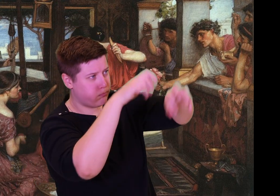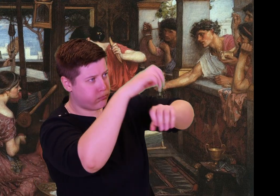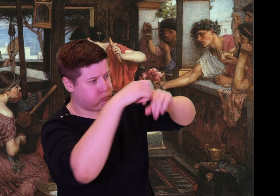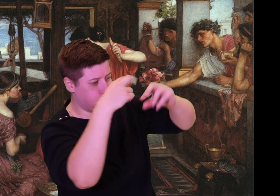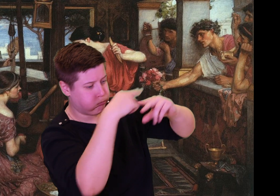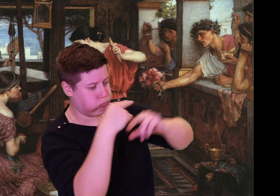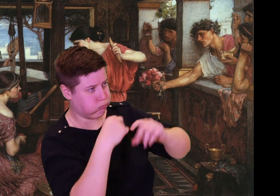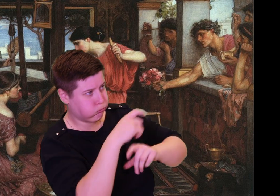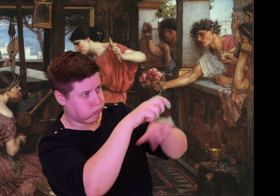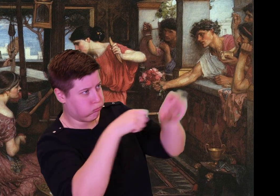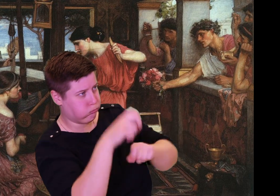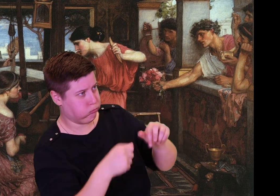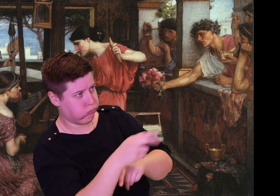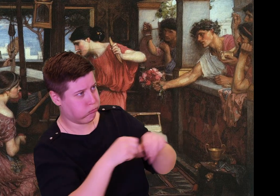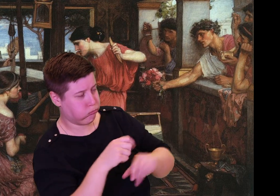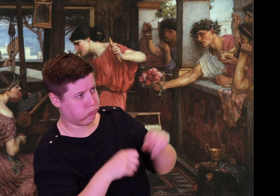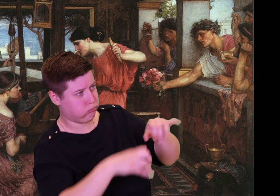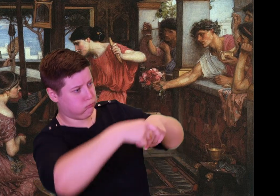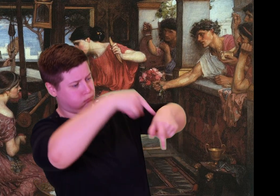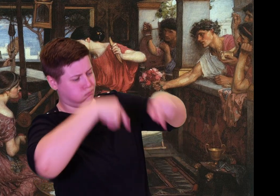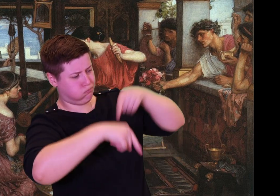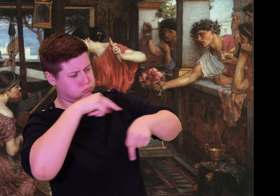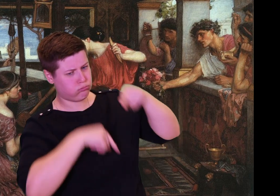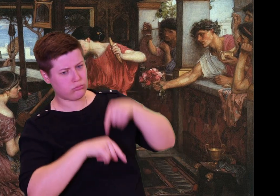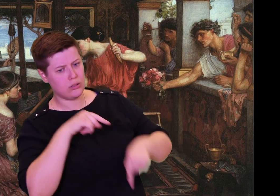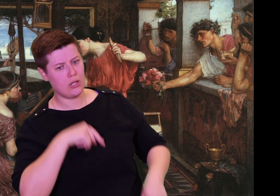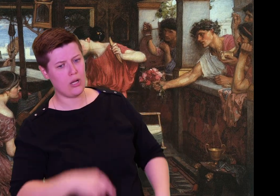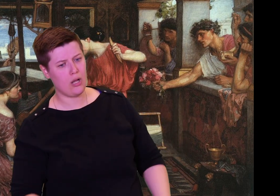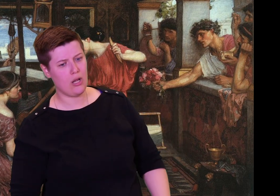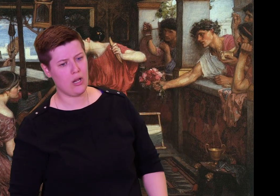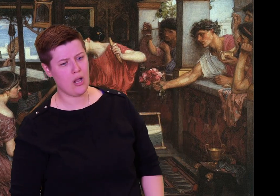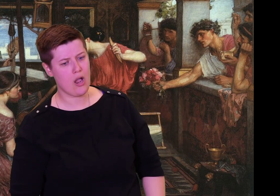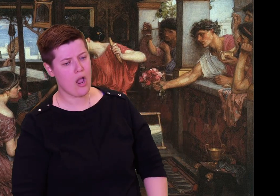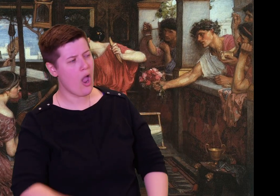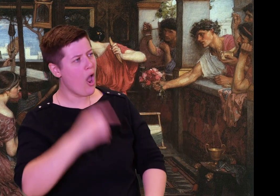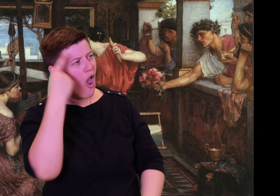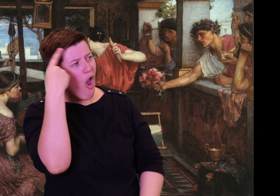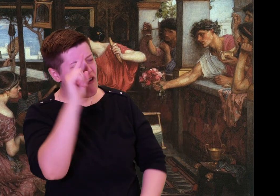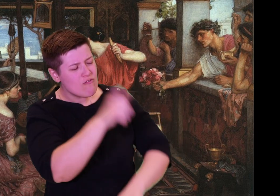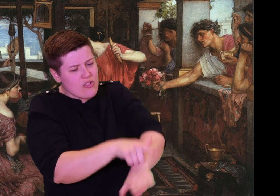But when the fourth year's seasons rolled around, a woman slave who knew the truth